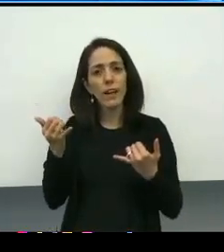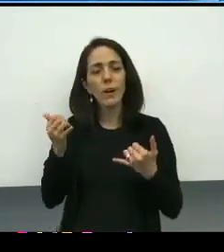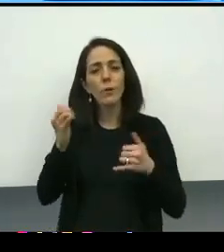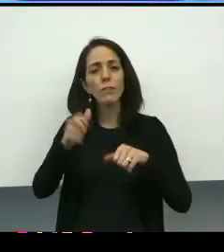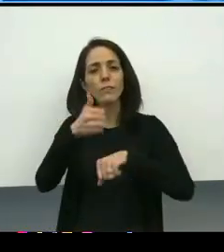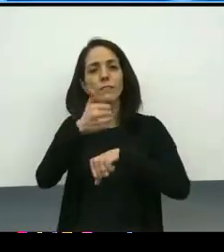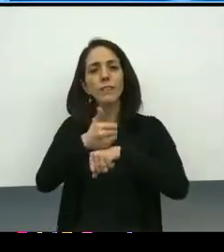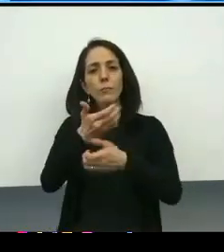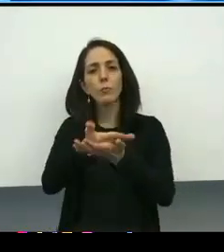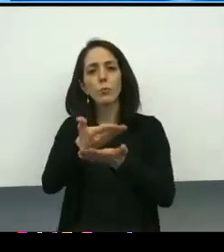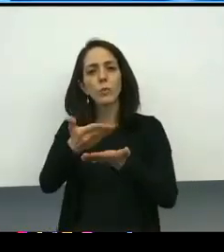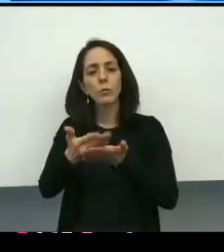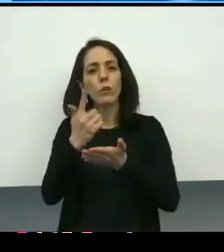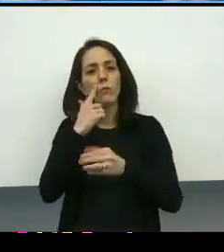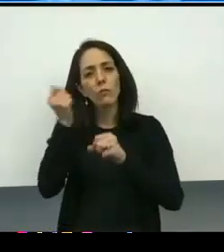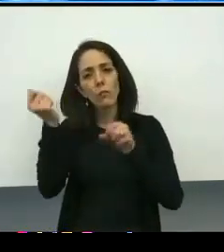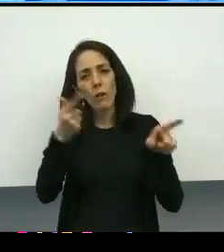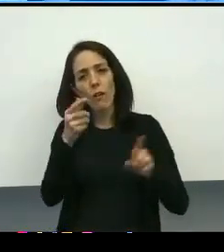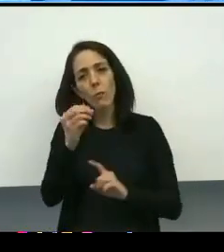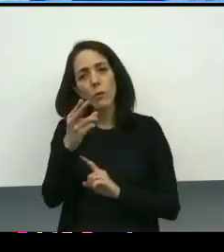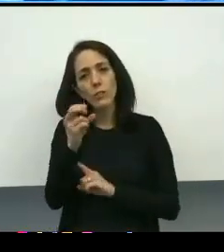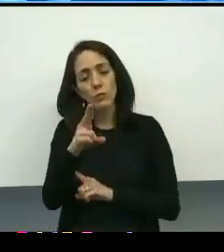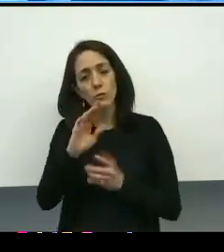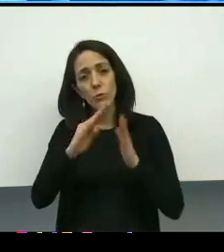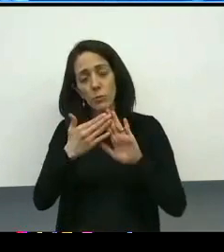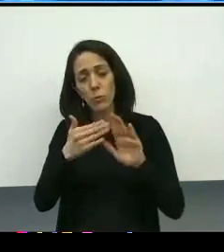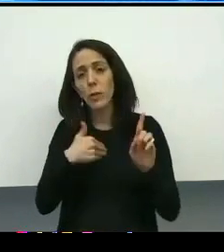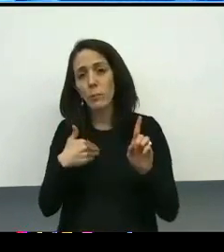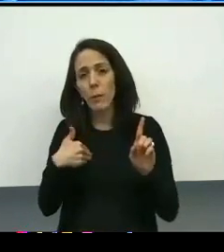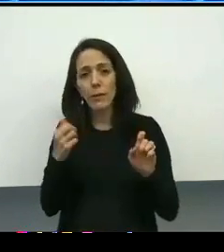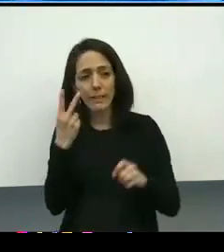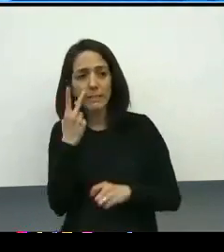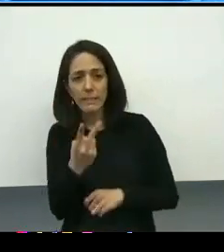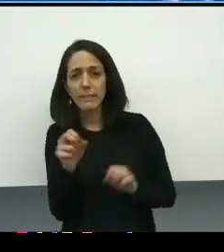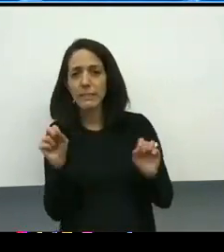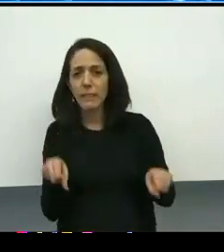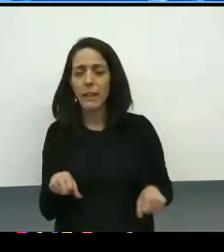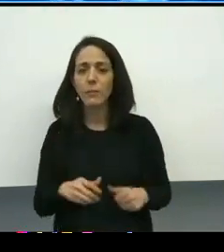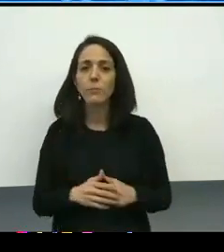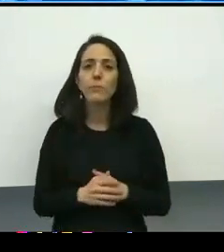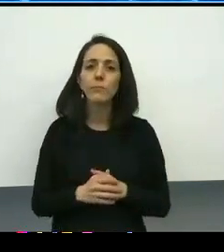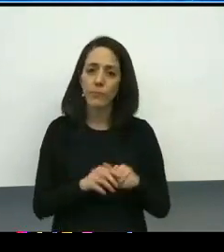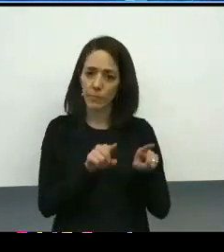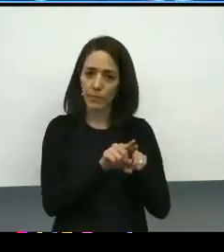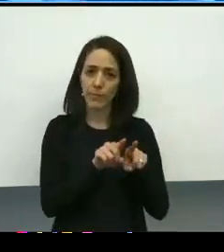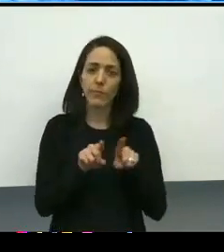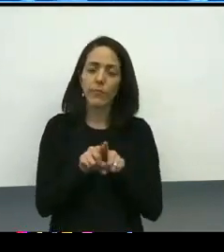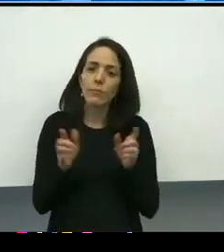for all of OHSU community members to access, to use. We've also encouraged all of our members to take,